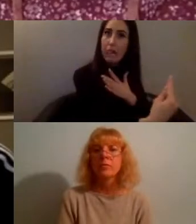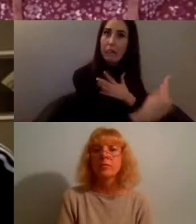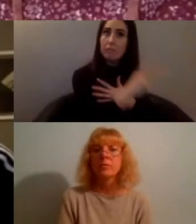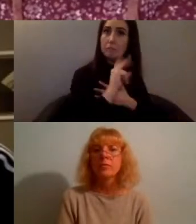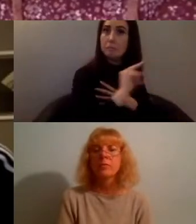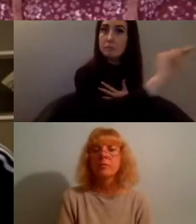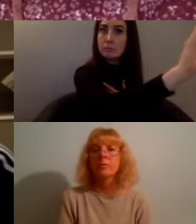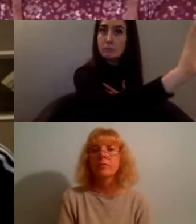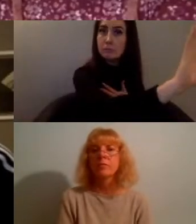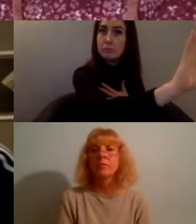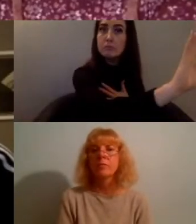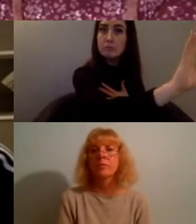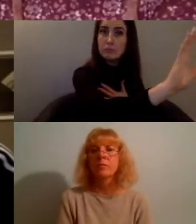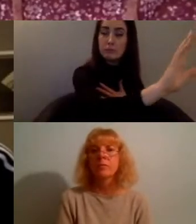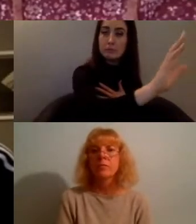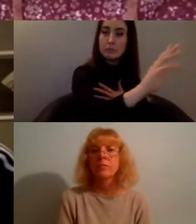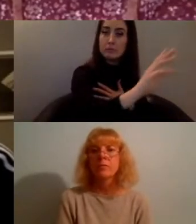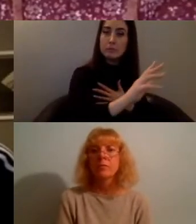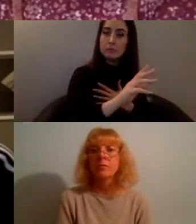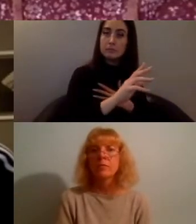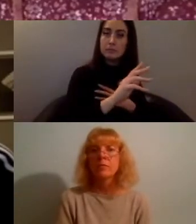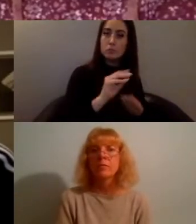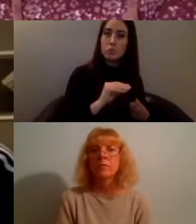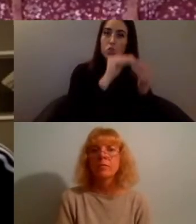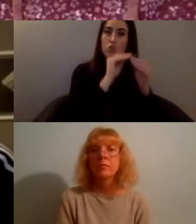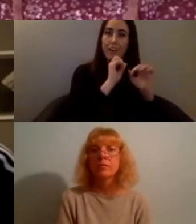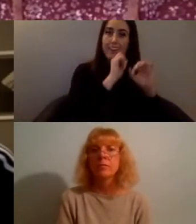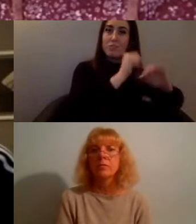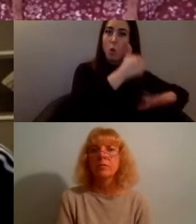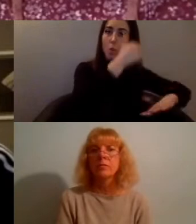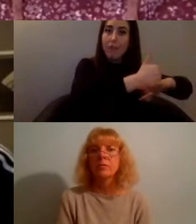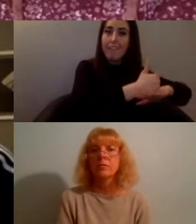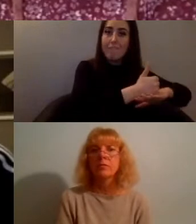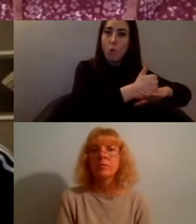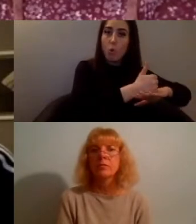make their own platforms to say what they need to say as soon as they need to say it instead